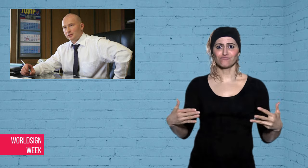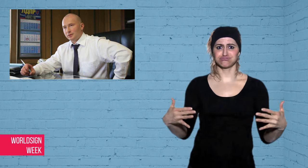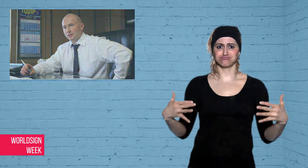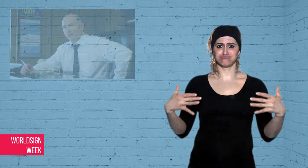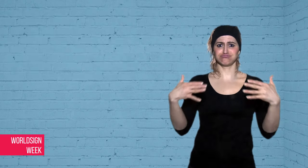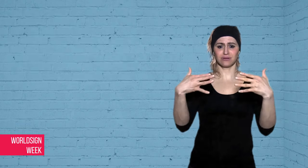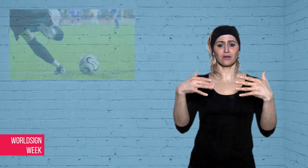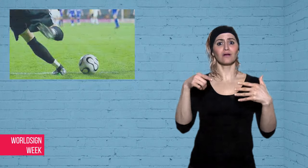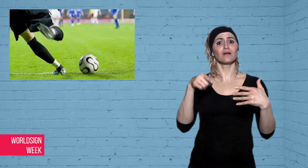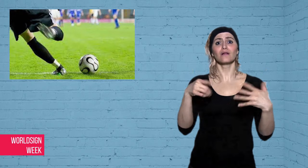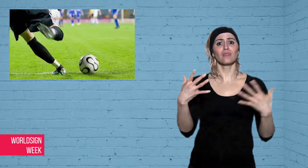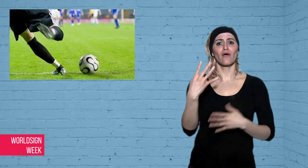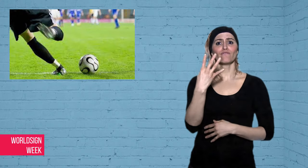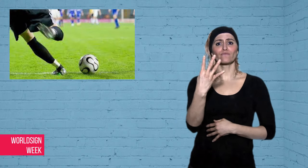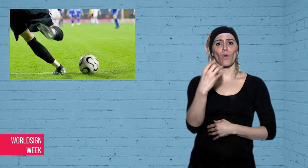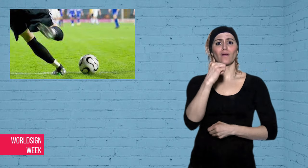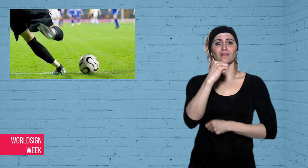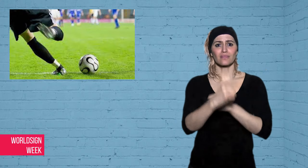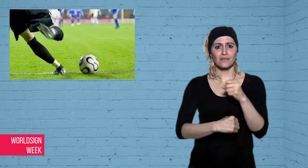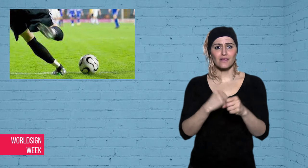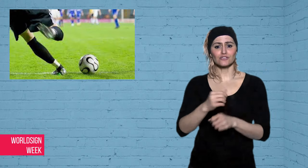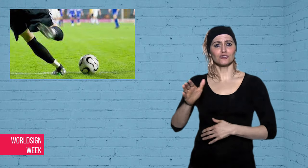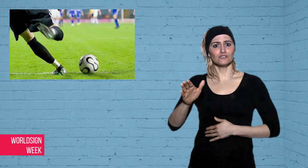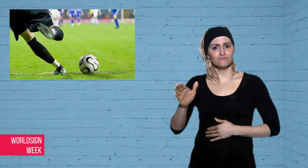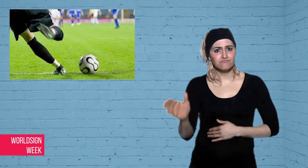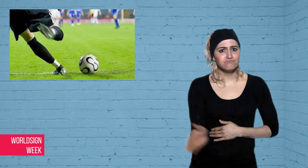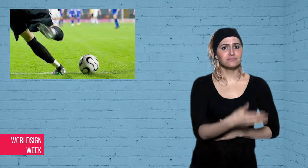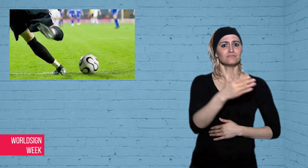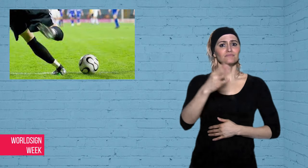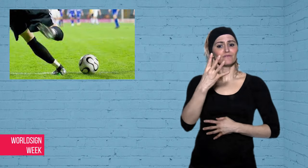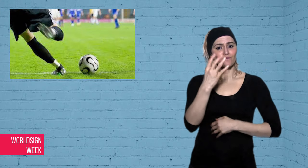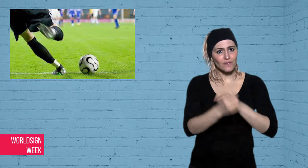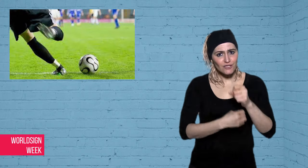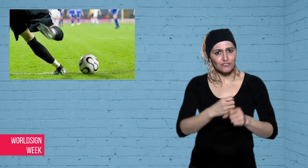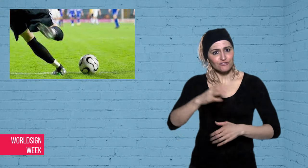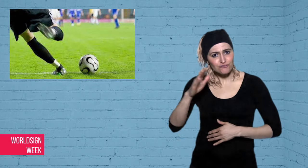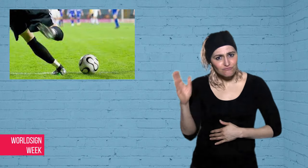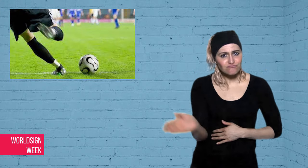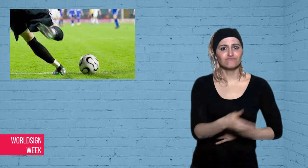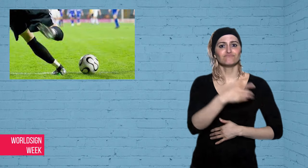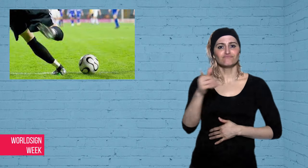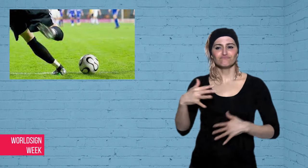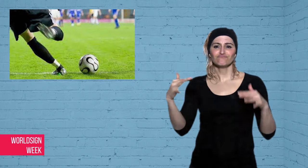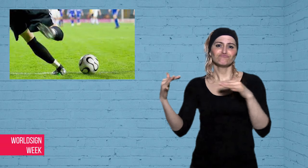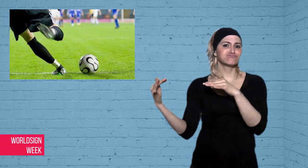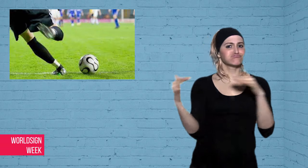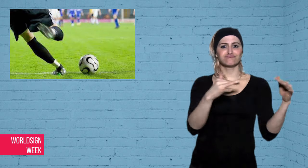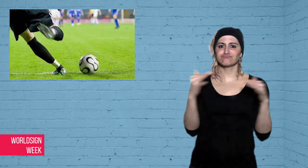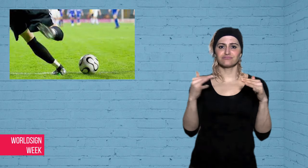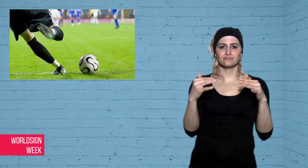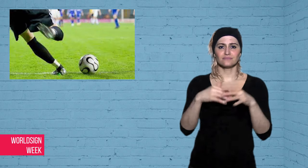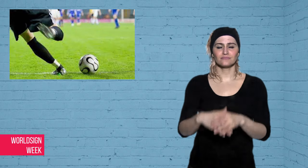world’s most famous football events